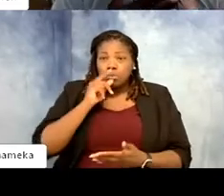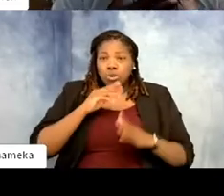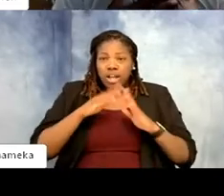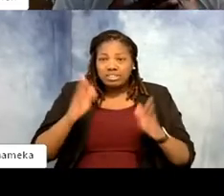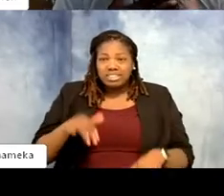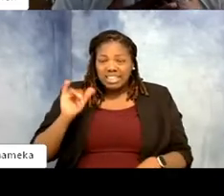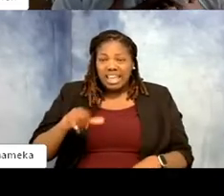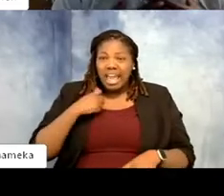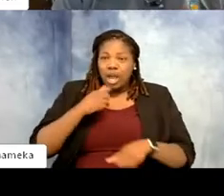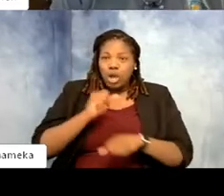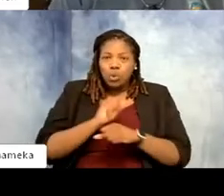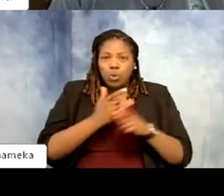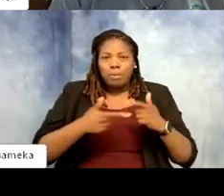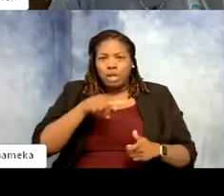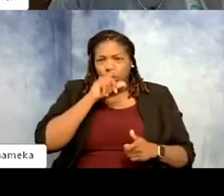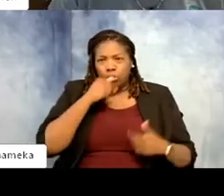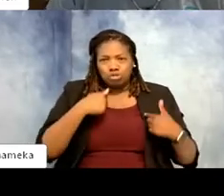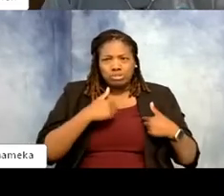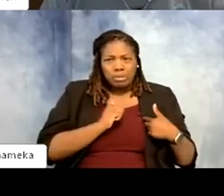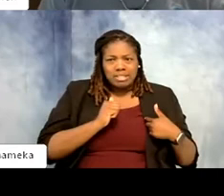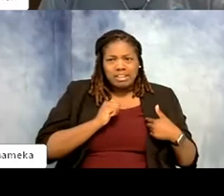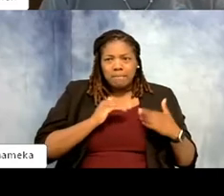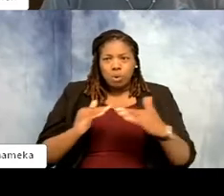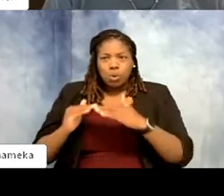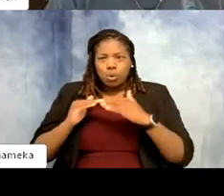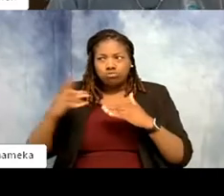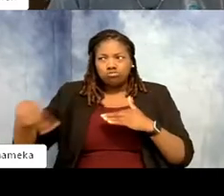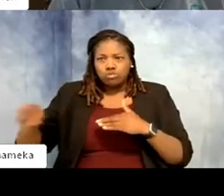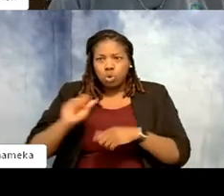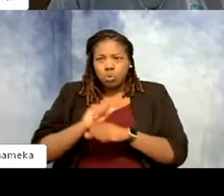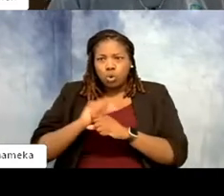with the bigger birds but my co-workers that's going to work with the passerines, they're going to